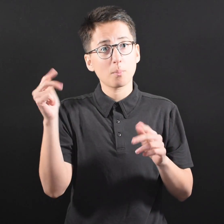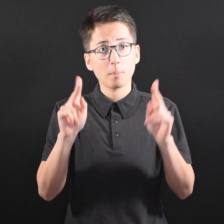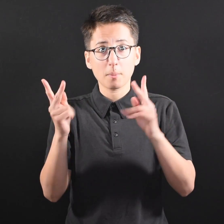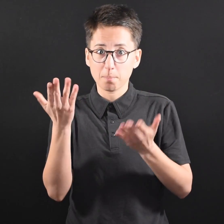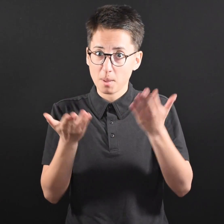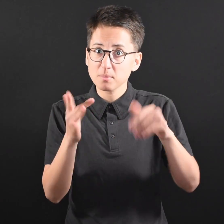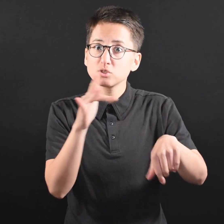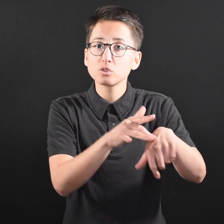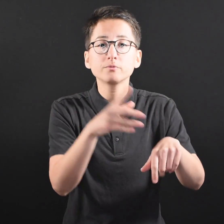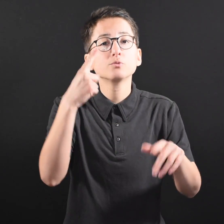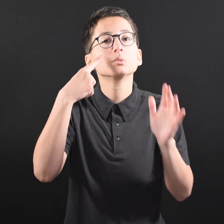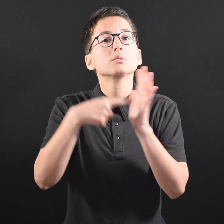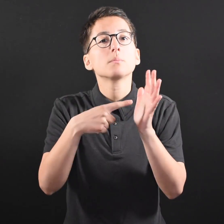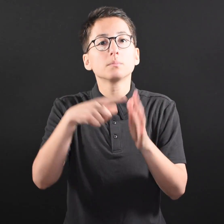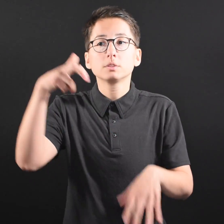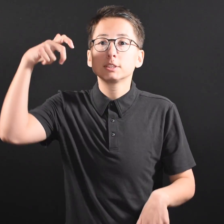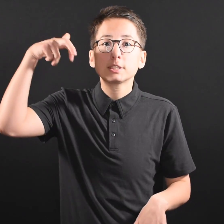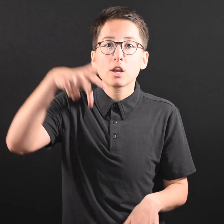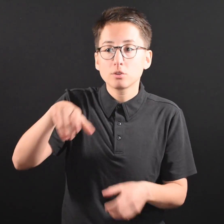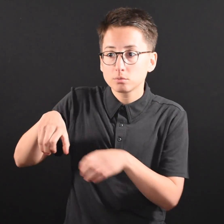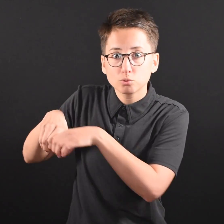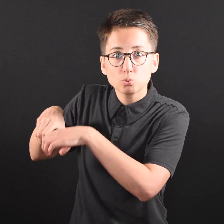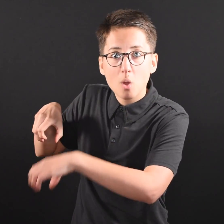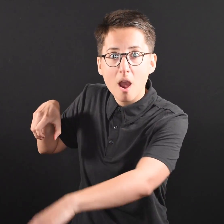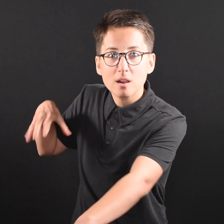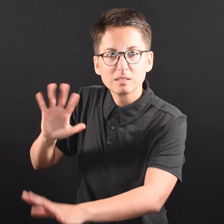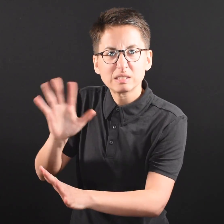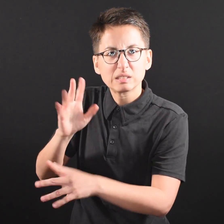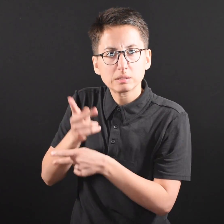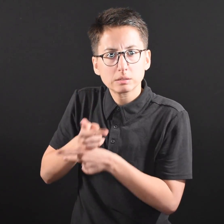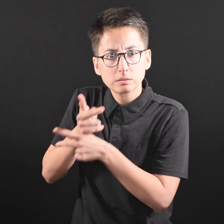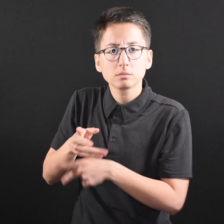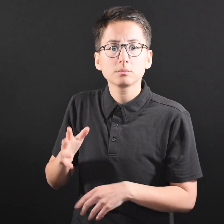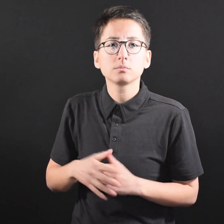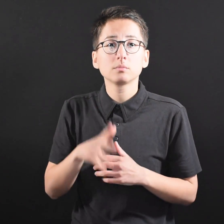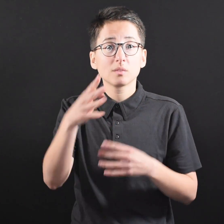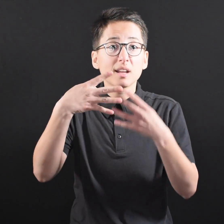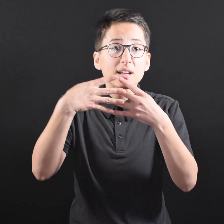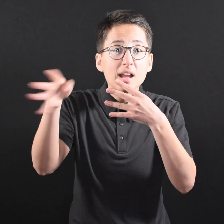touched—such as a staircase railing or a gate handle.